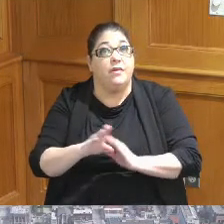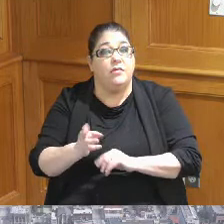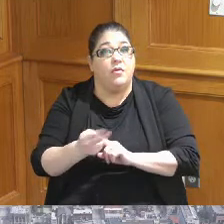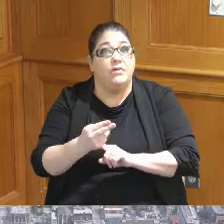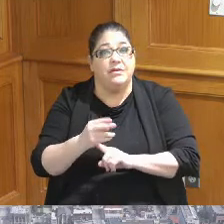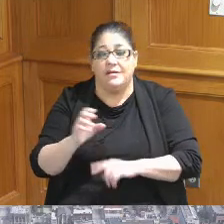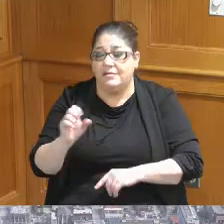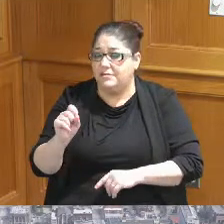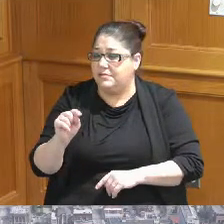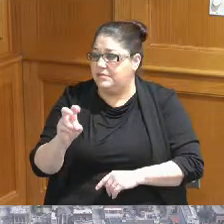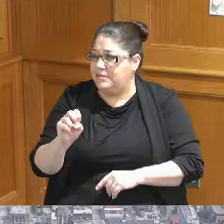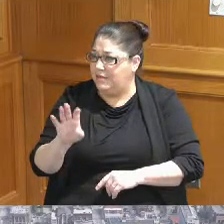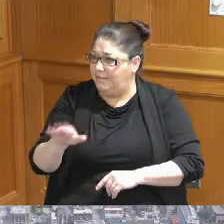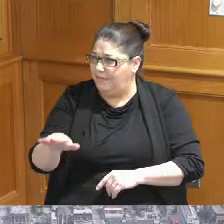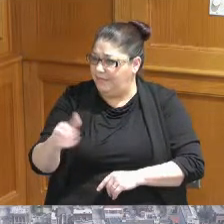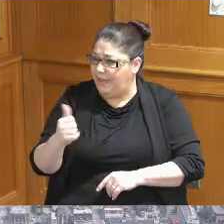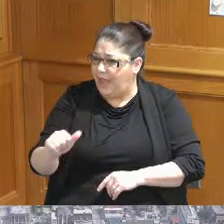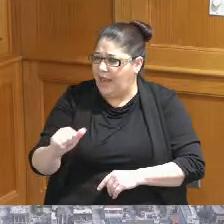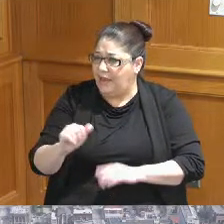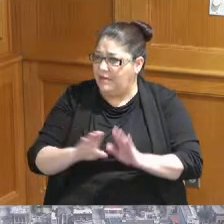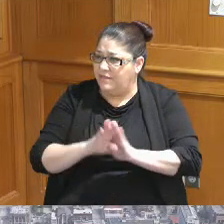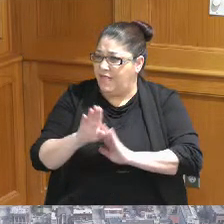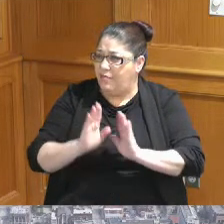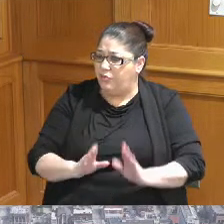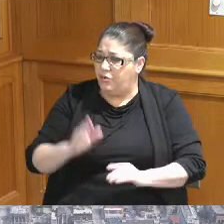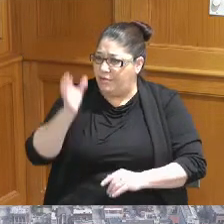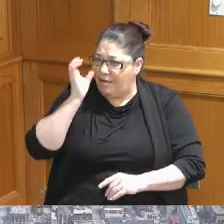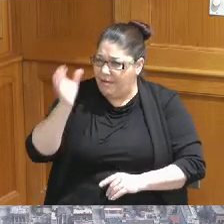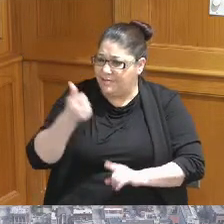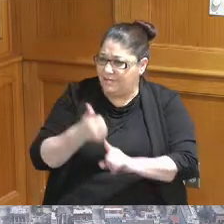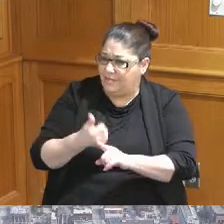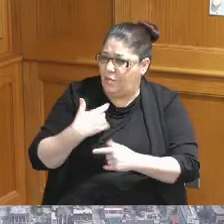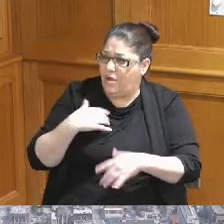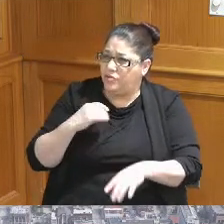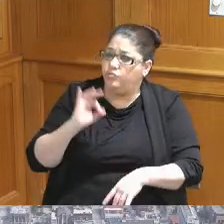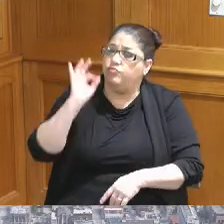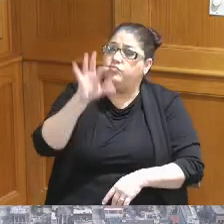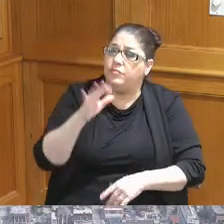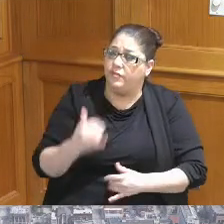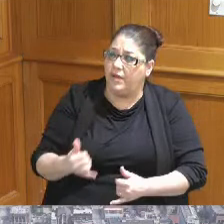anything on the developer concept that you want to chime in with at this point I think you're